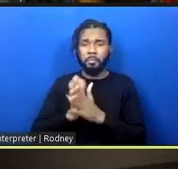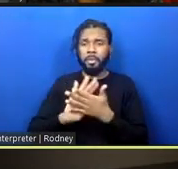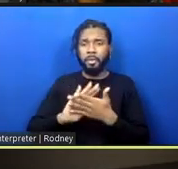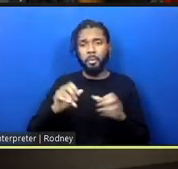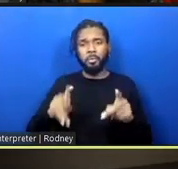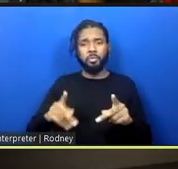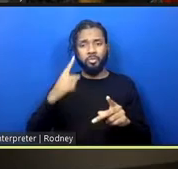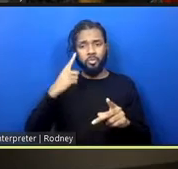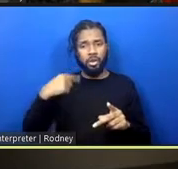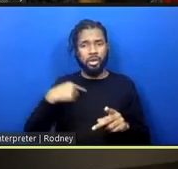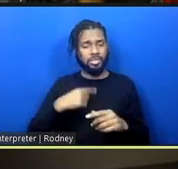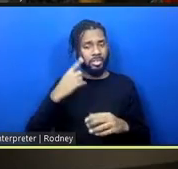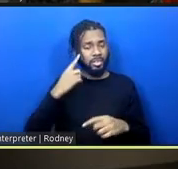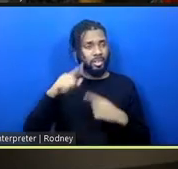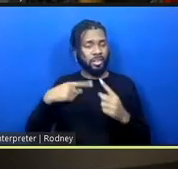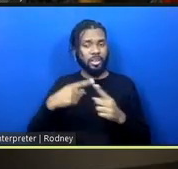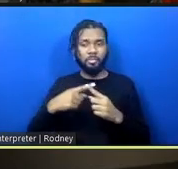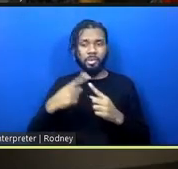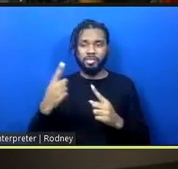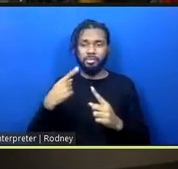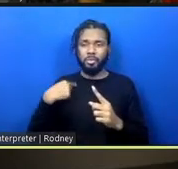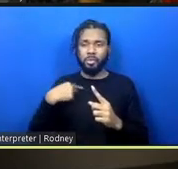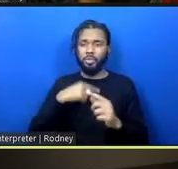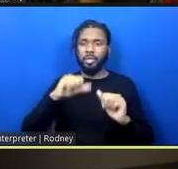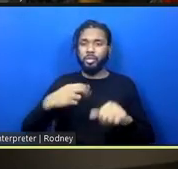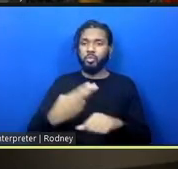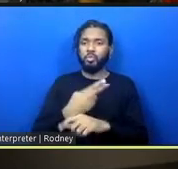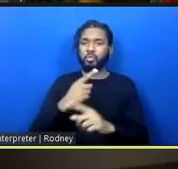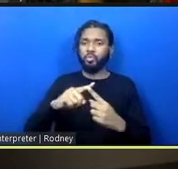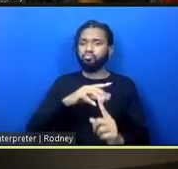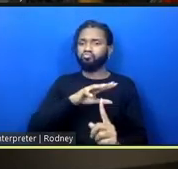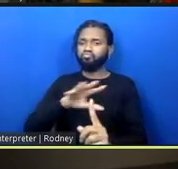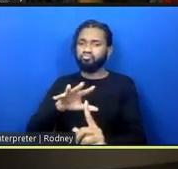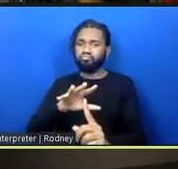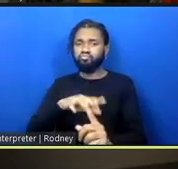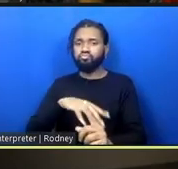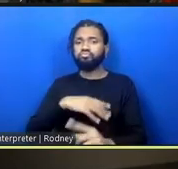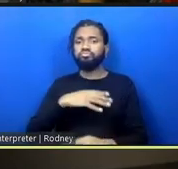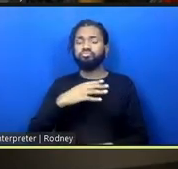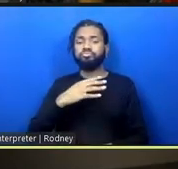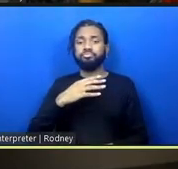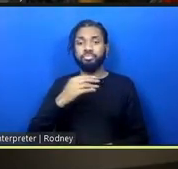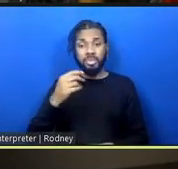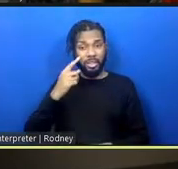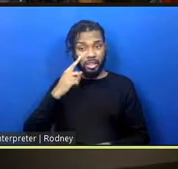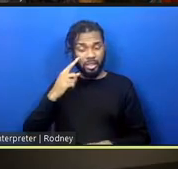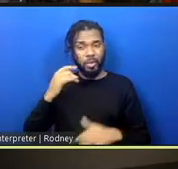sort of amplification device and thinking about how art can make the wall